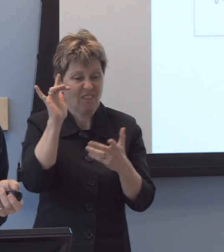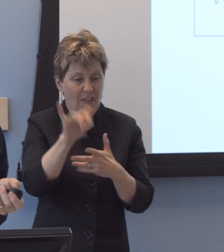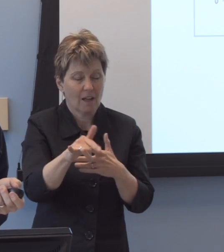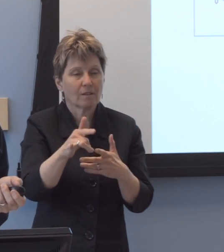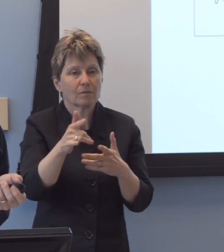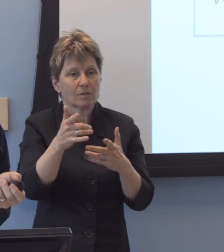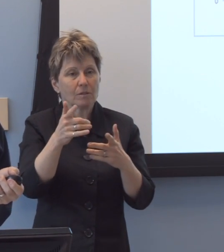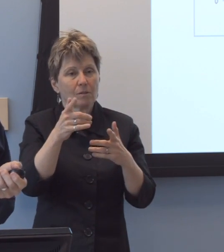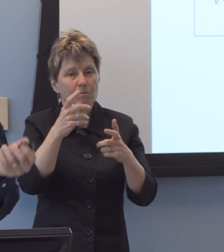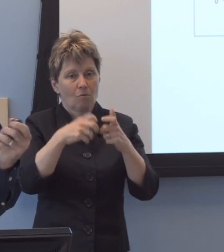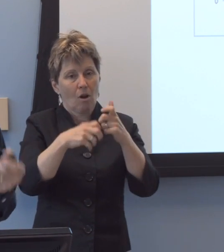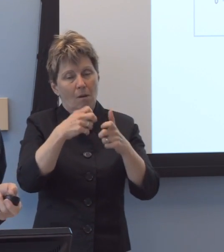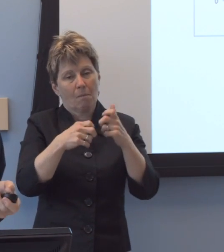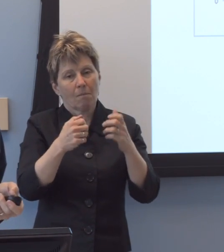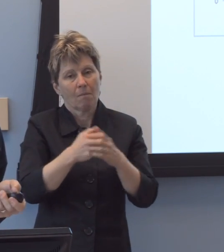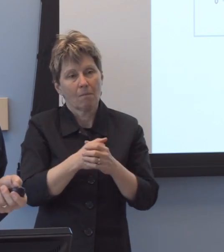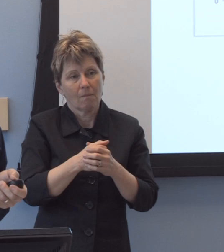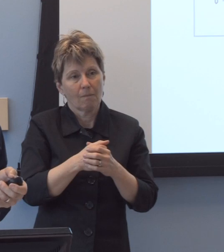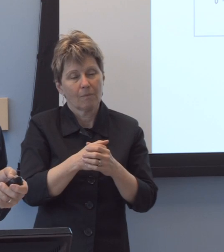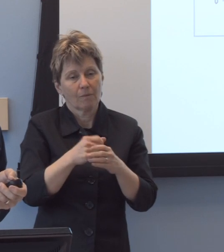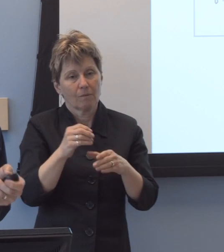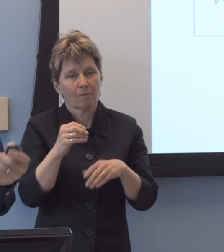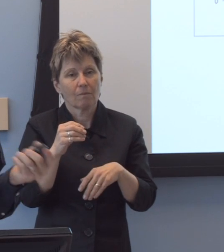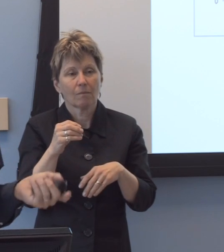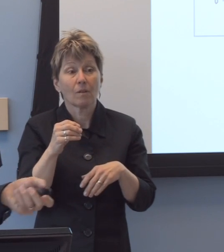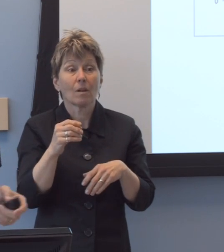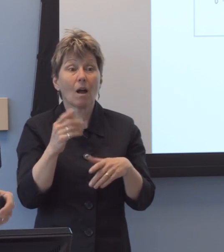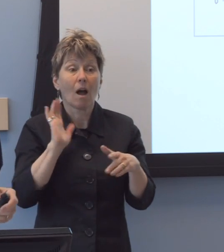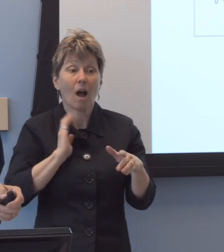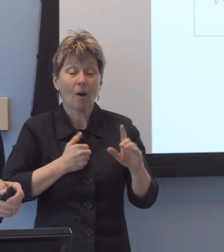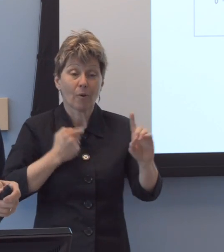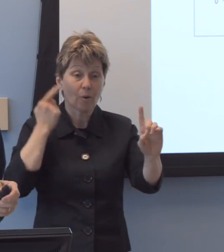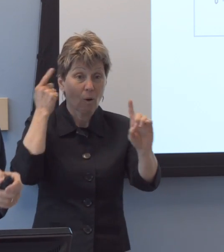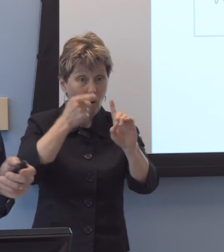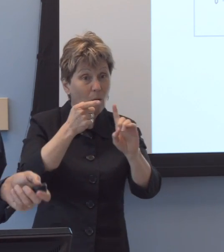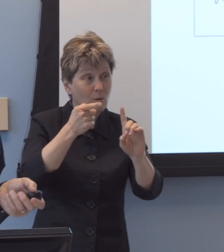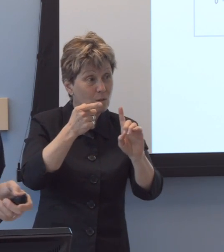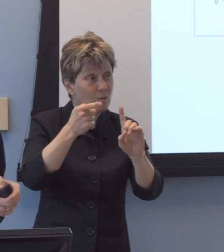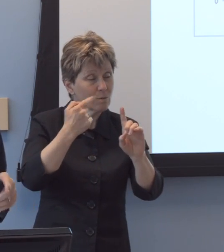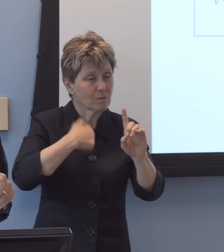And, uh, the goal being that, uh, we sold it to the university that it's in your best interest